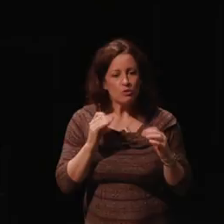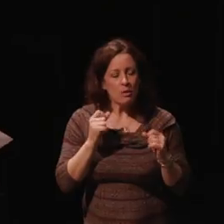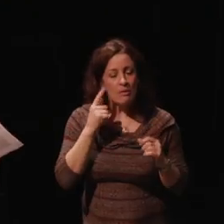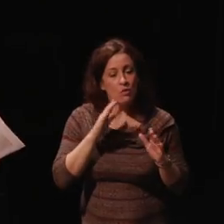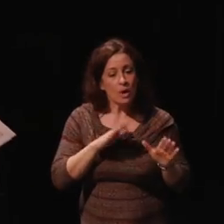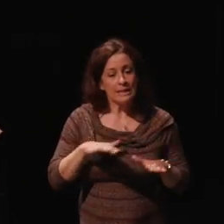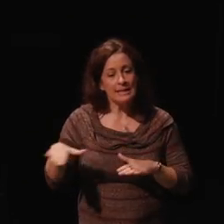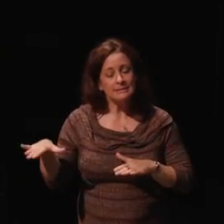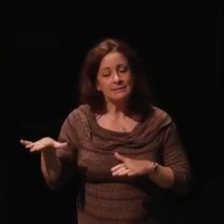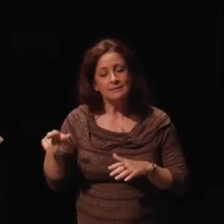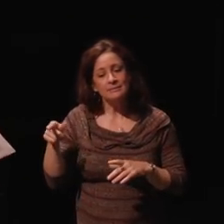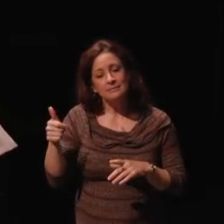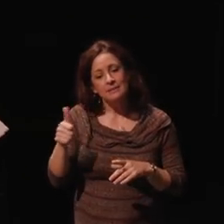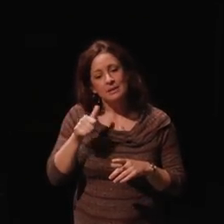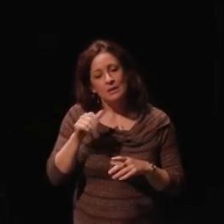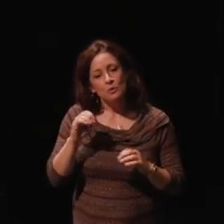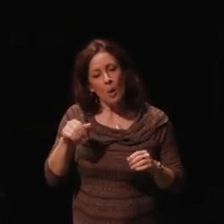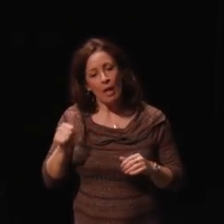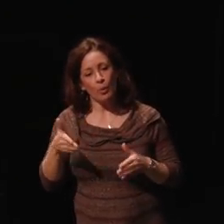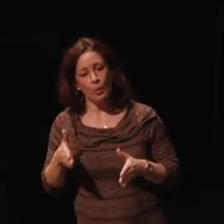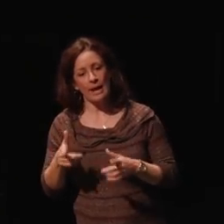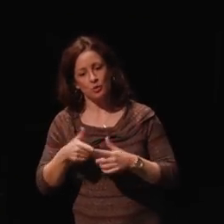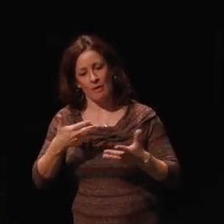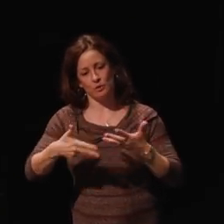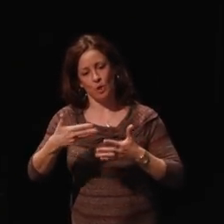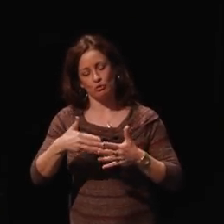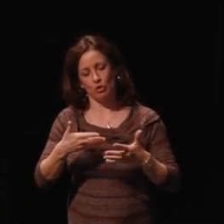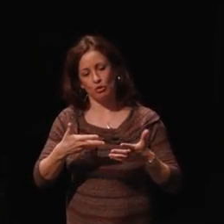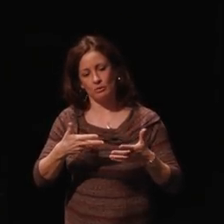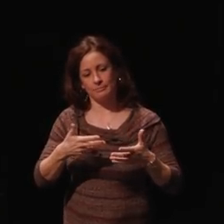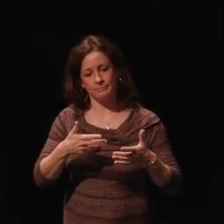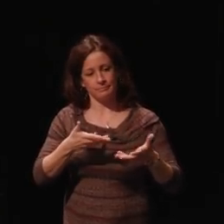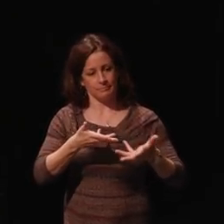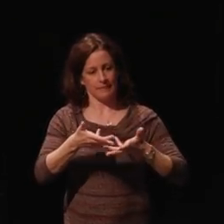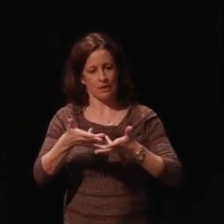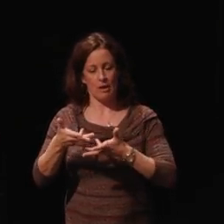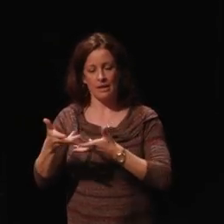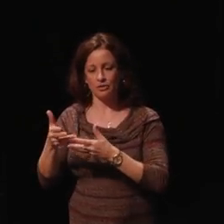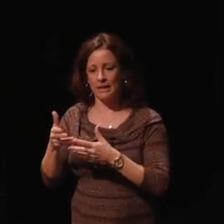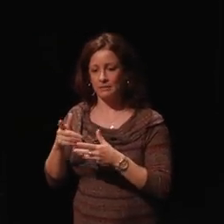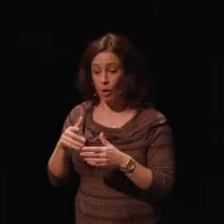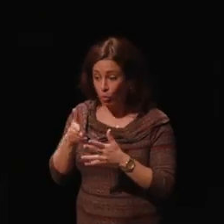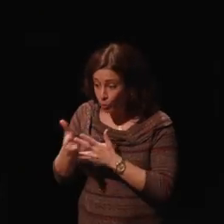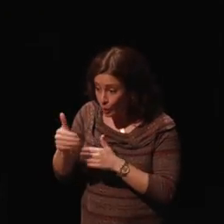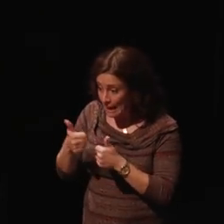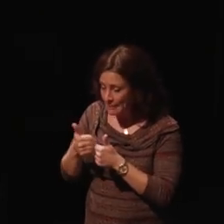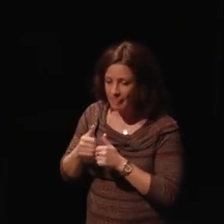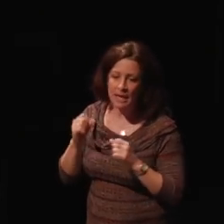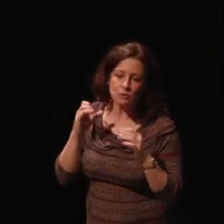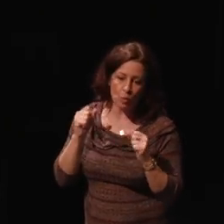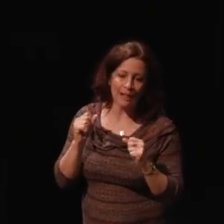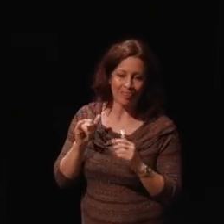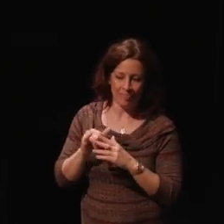have another way of having social interaction, doing it through games is extraordinary. And that's where the CVAA comes in.